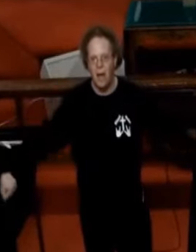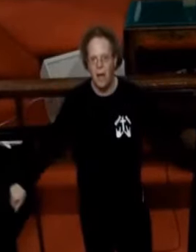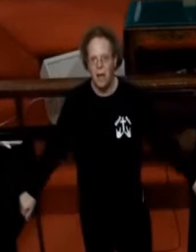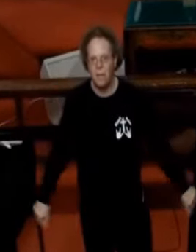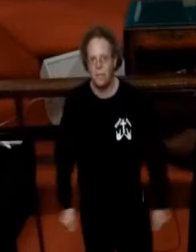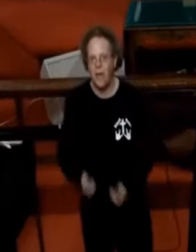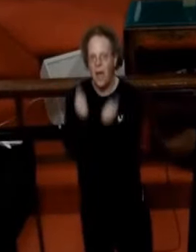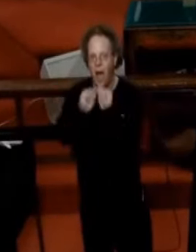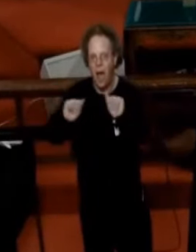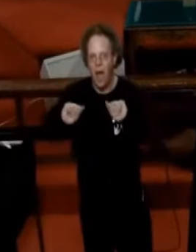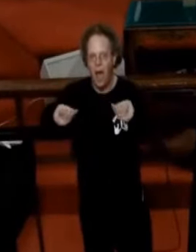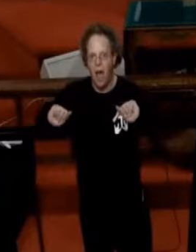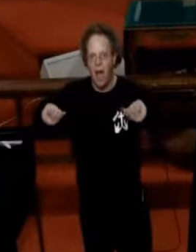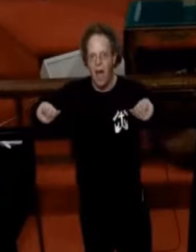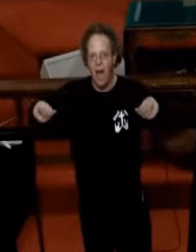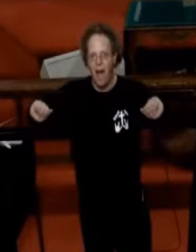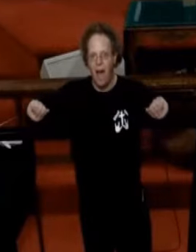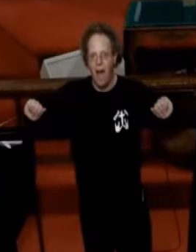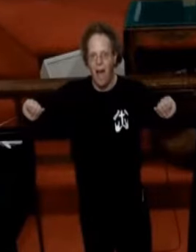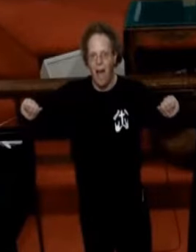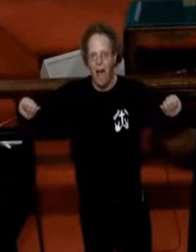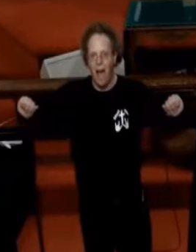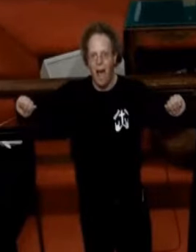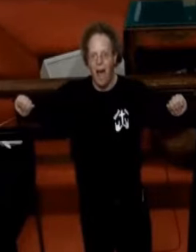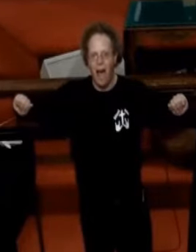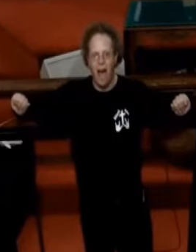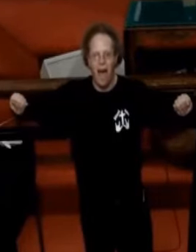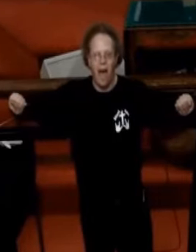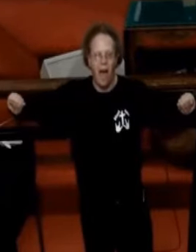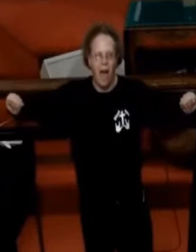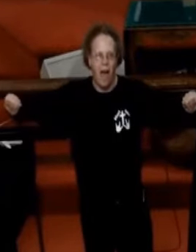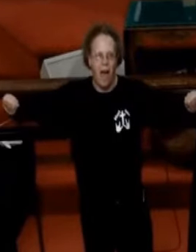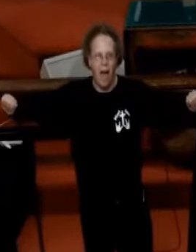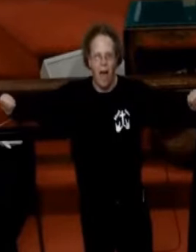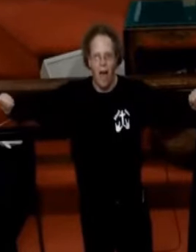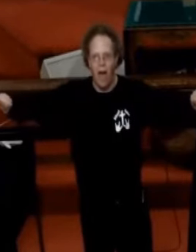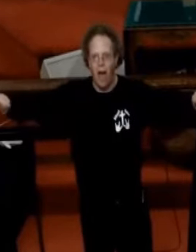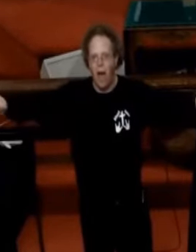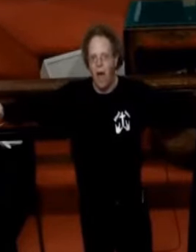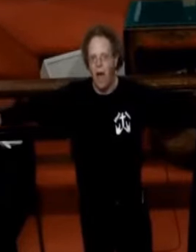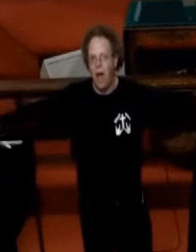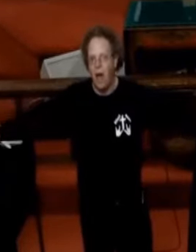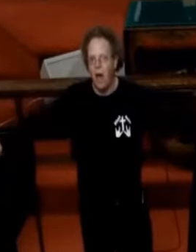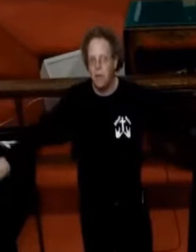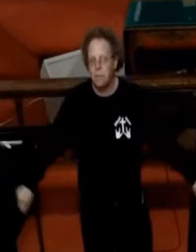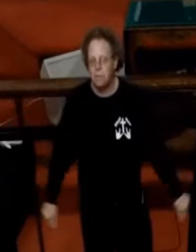Ah, ah-ah, ah Ah-ah, ah